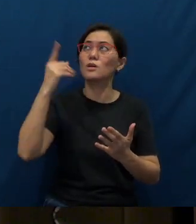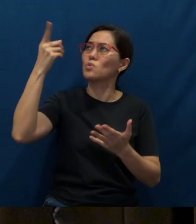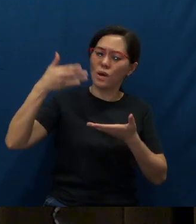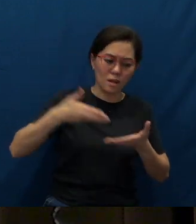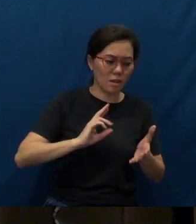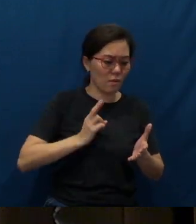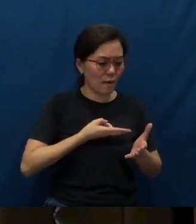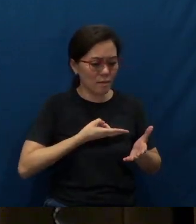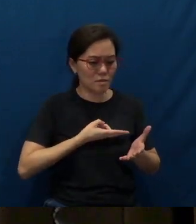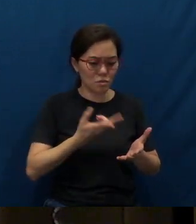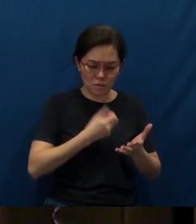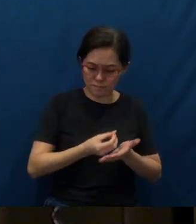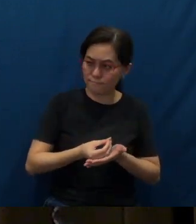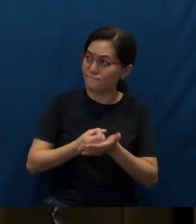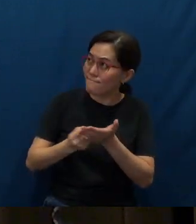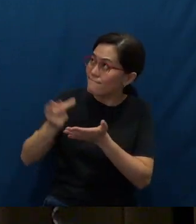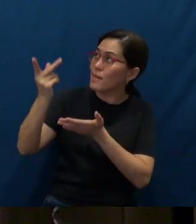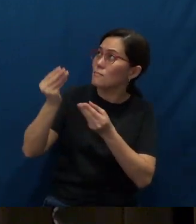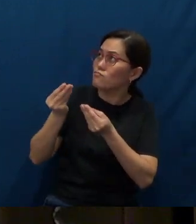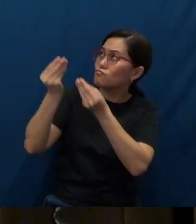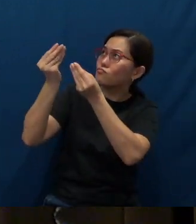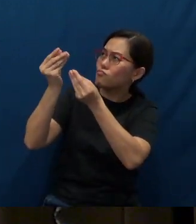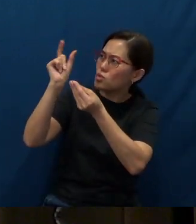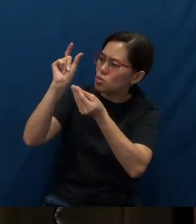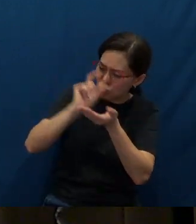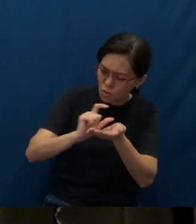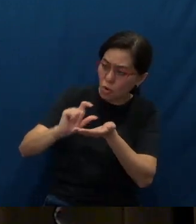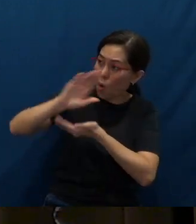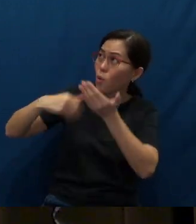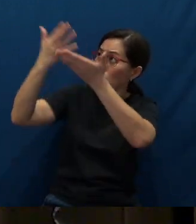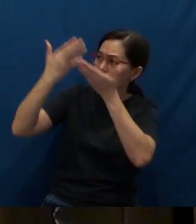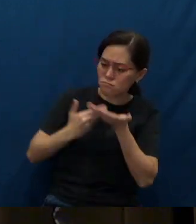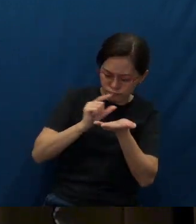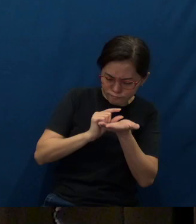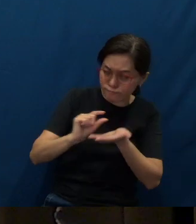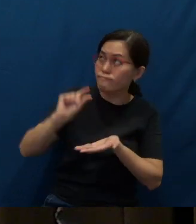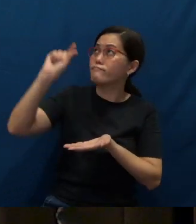to just return a small portion of all that You have given us.